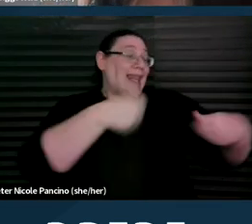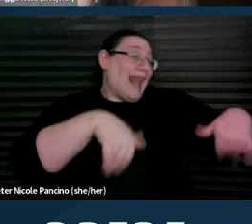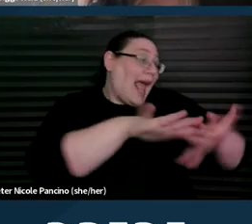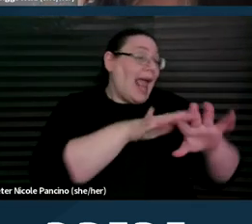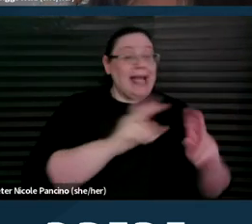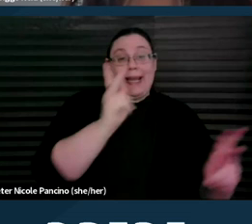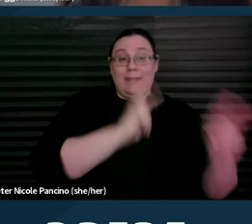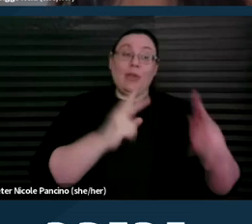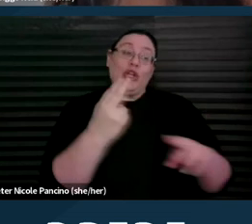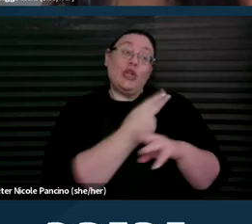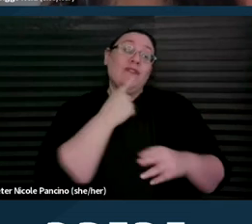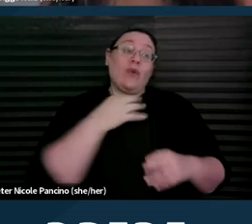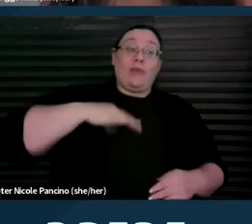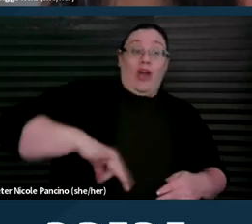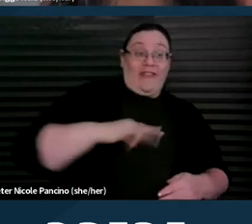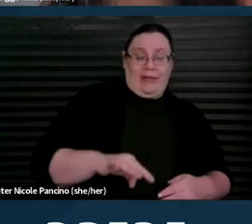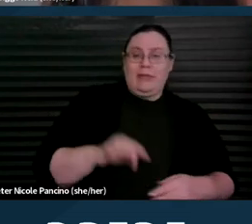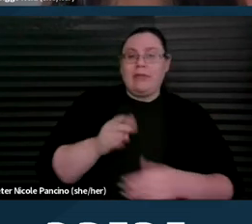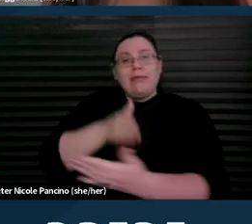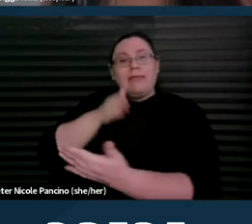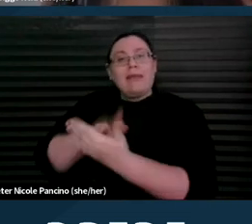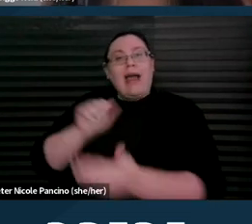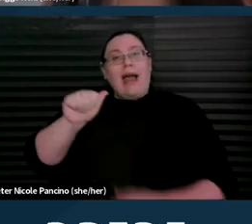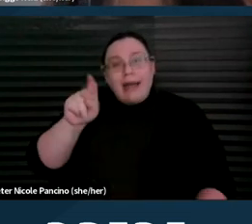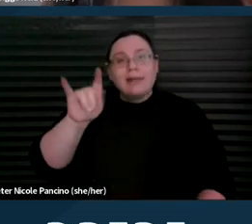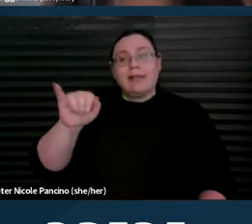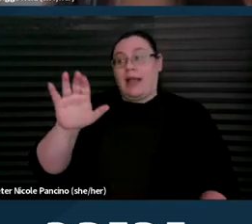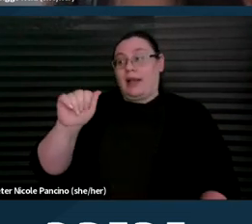an anti-capitalist politic challenges